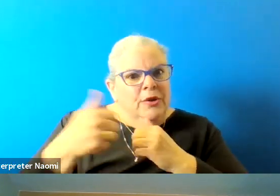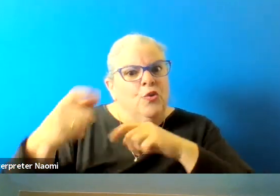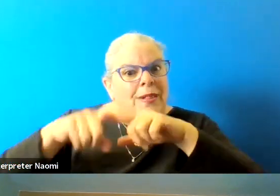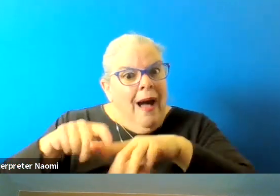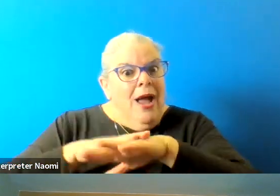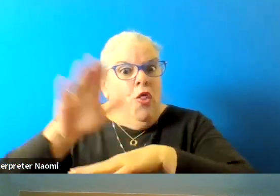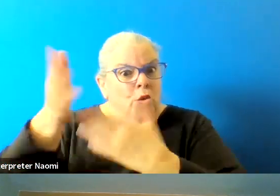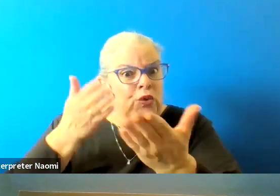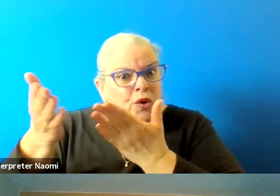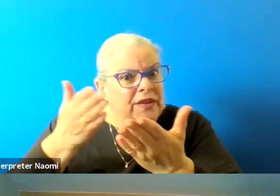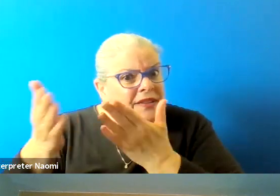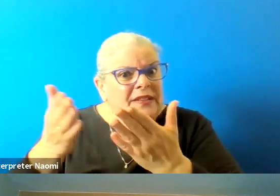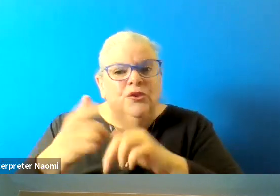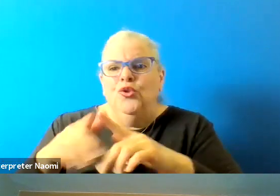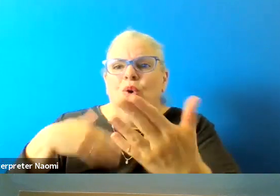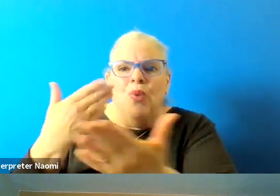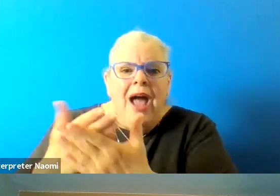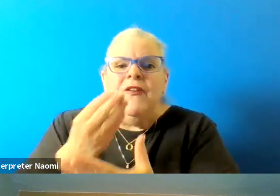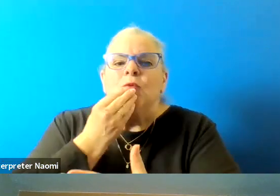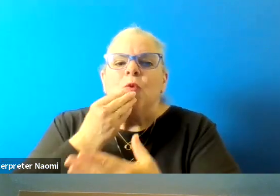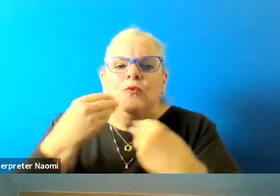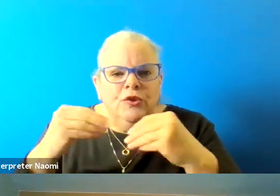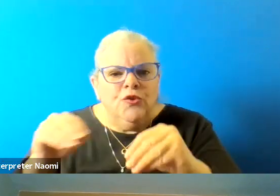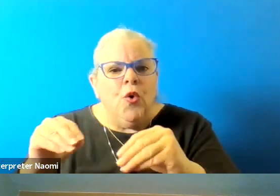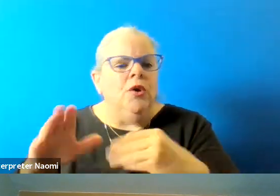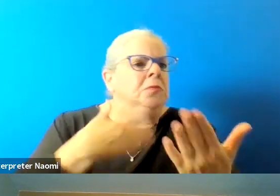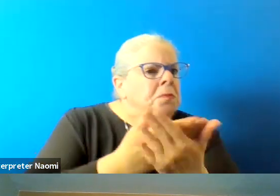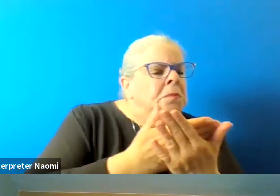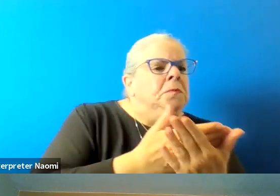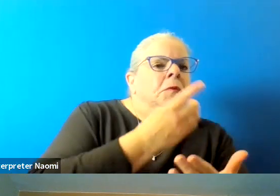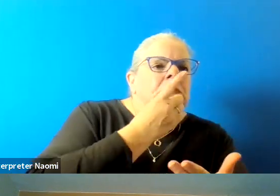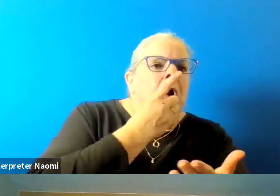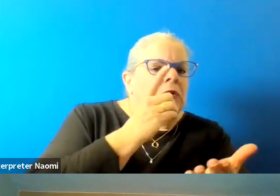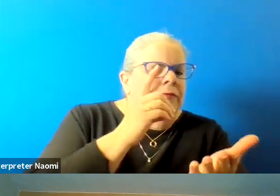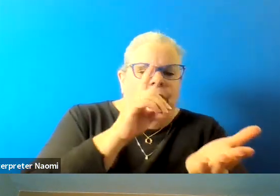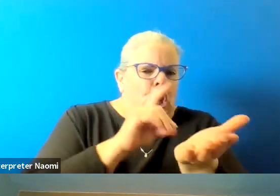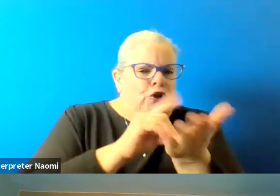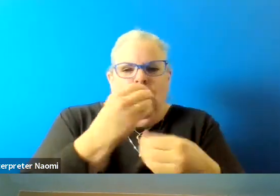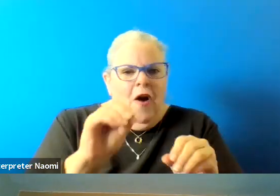to get to the grocery store to get to the doctor's office, or just to go to the park